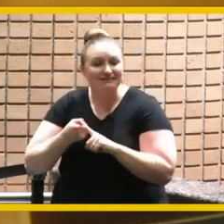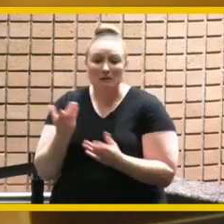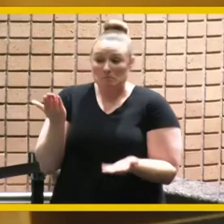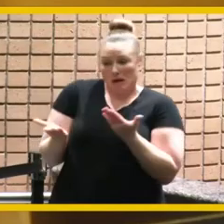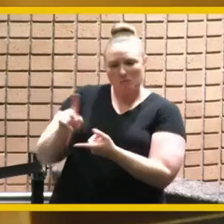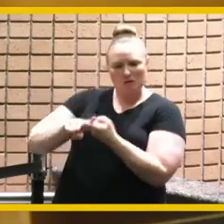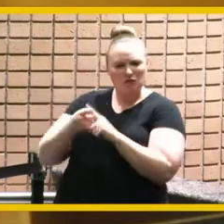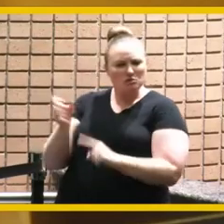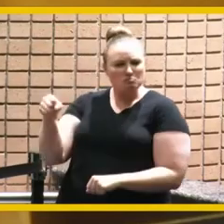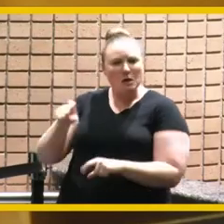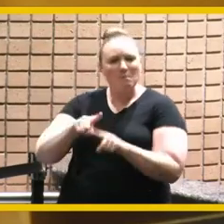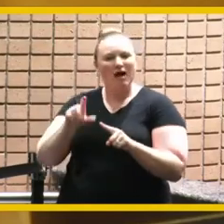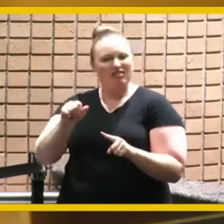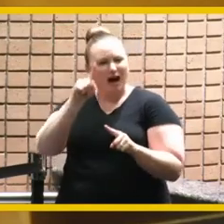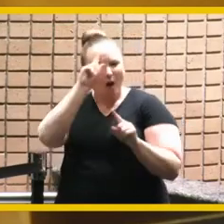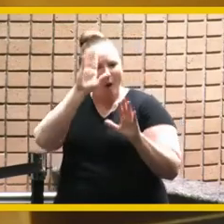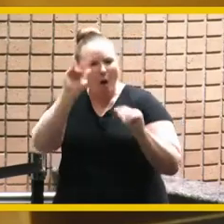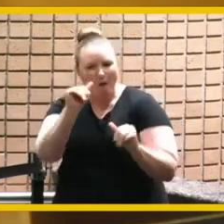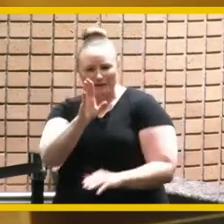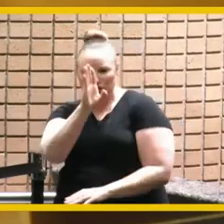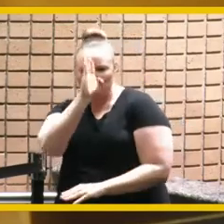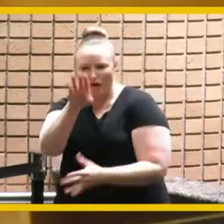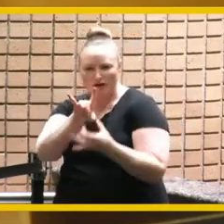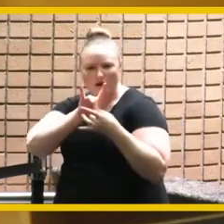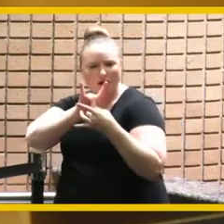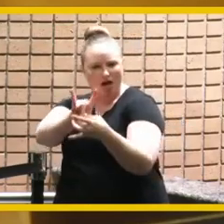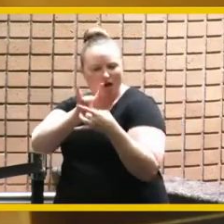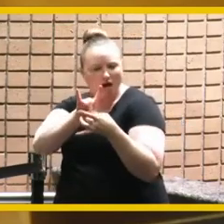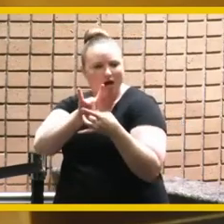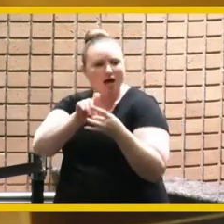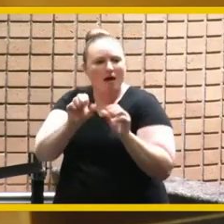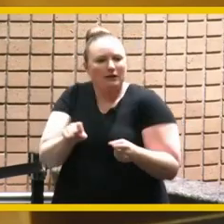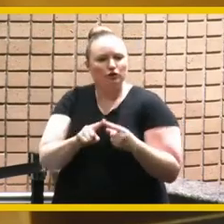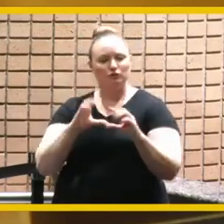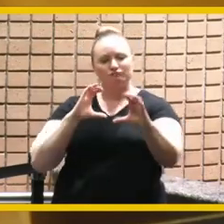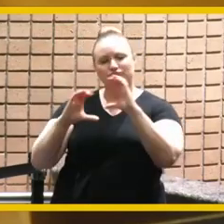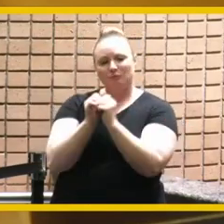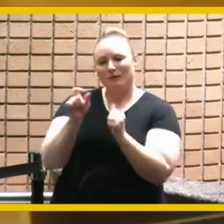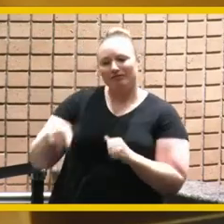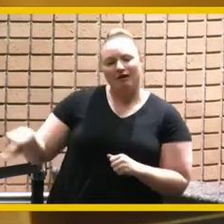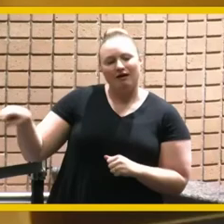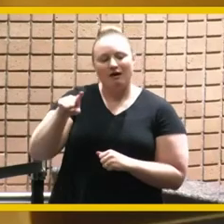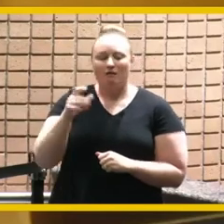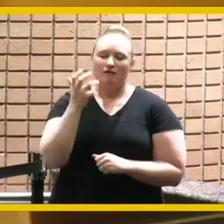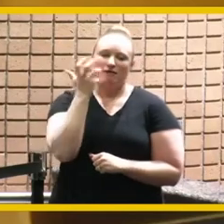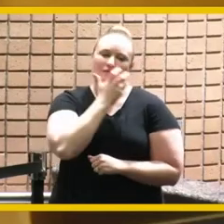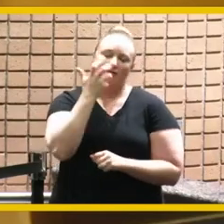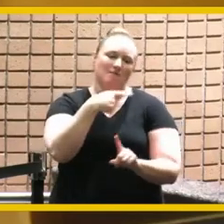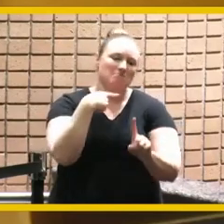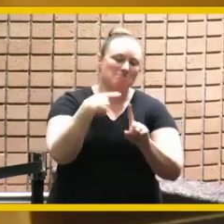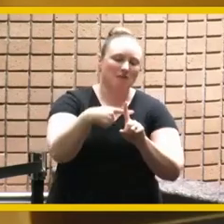and directed and direct ability to communicate with them which was so positive finally i got to